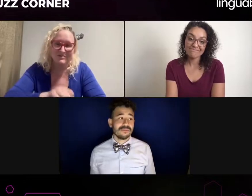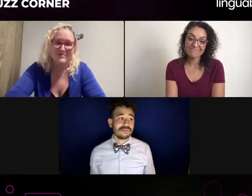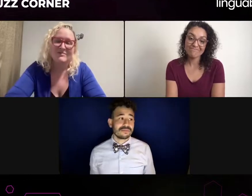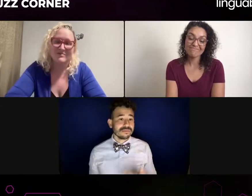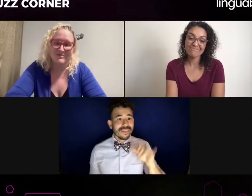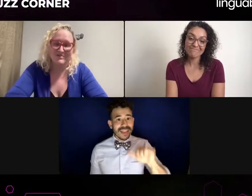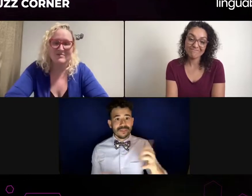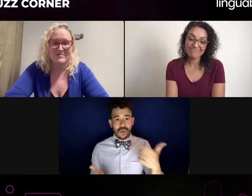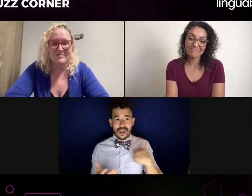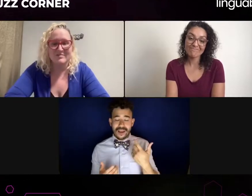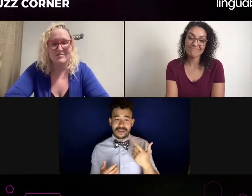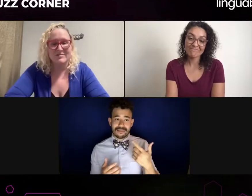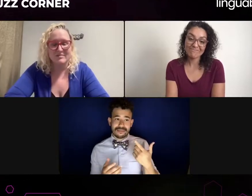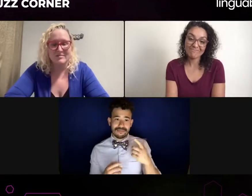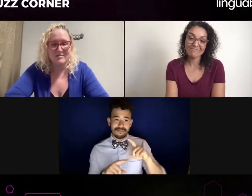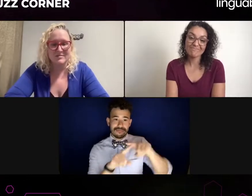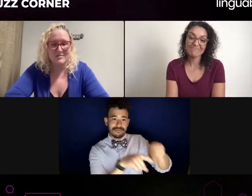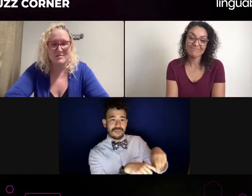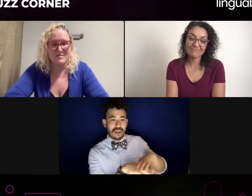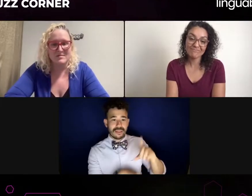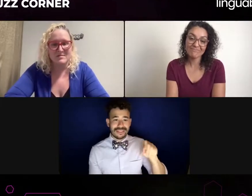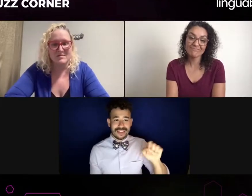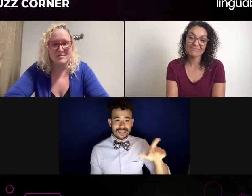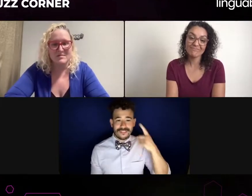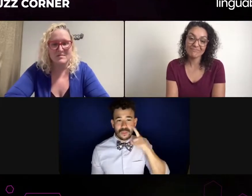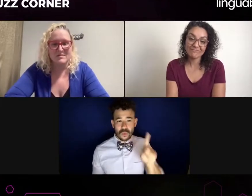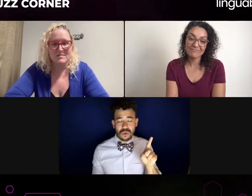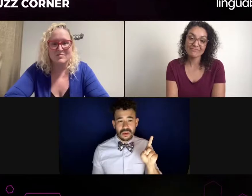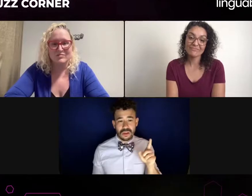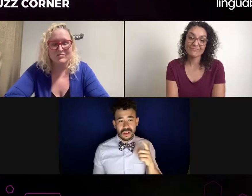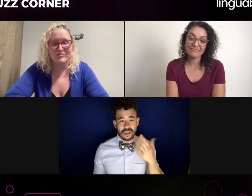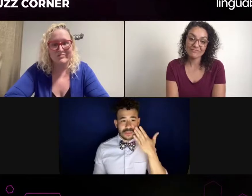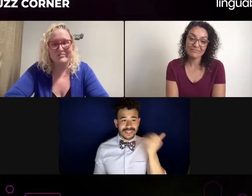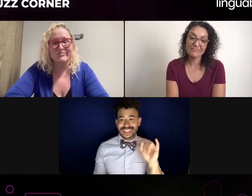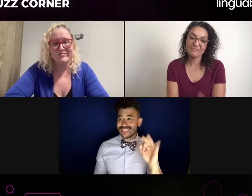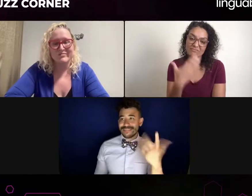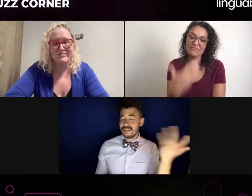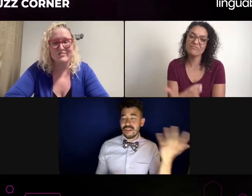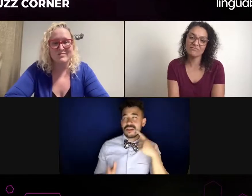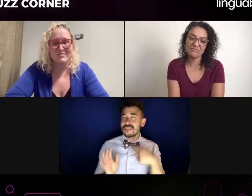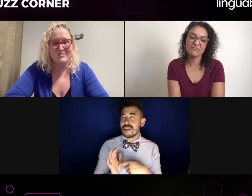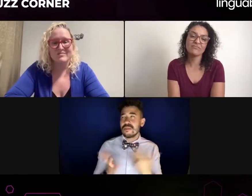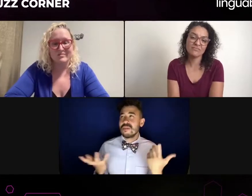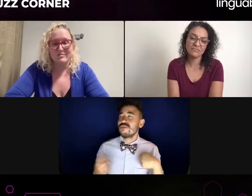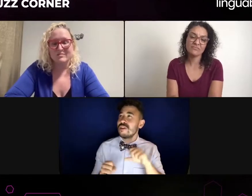They make sure things are authentic, because authenticity is key.